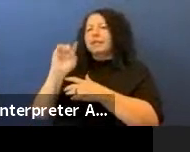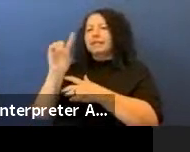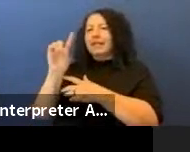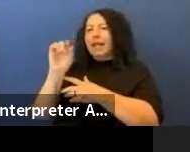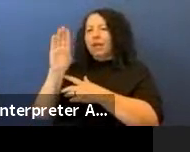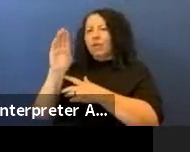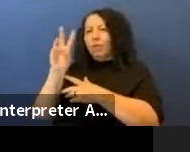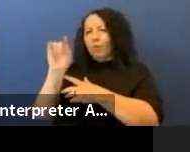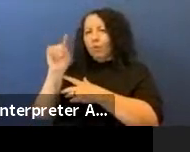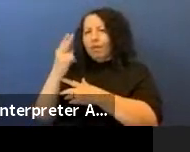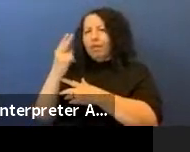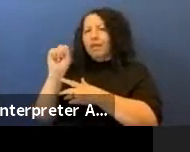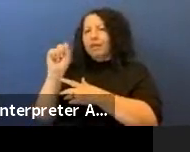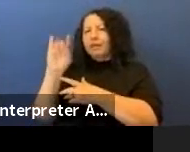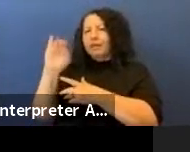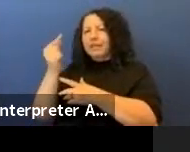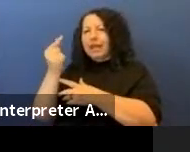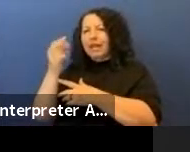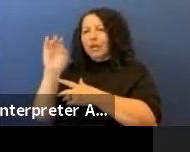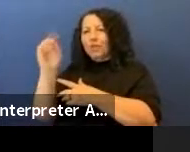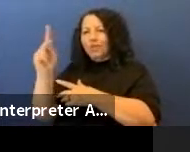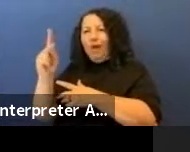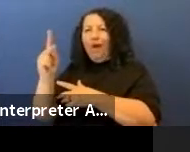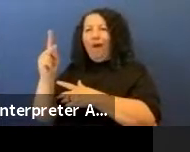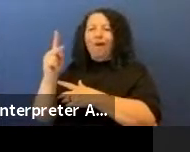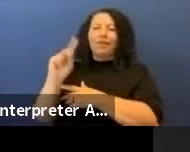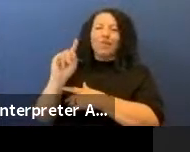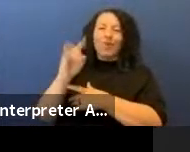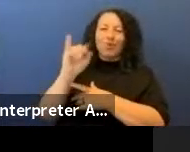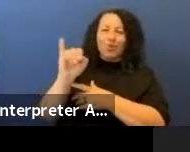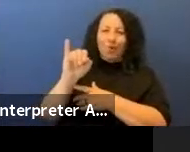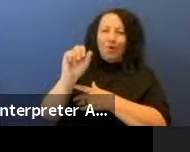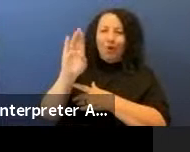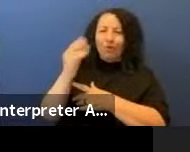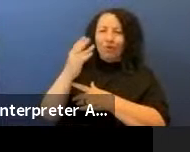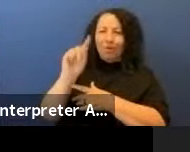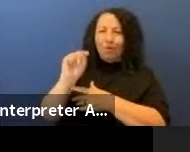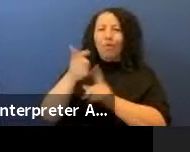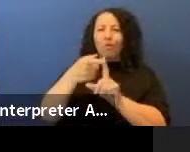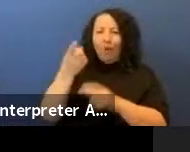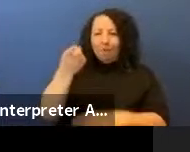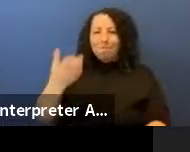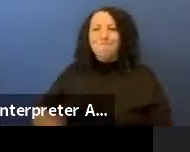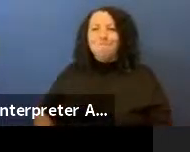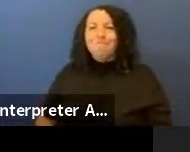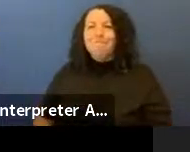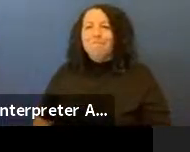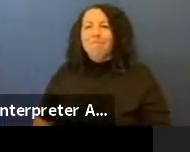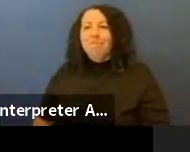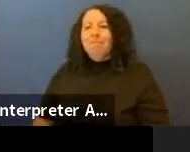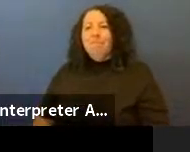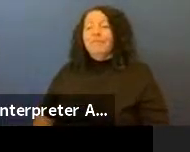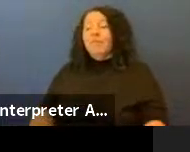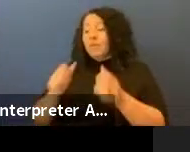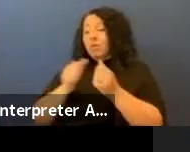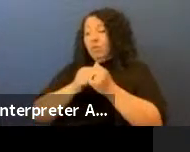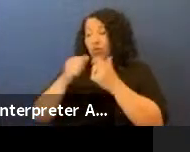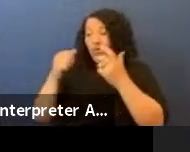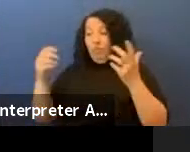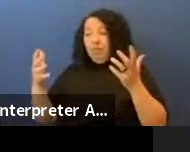where Jodi Archambault is from and without which